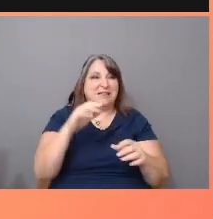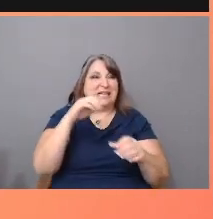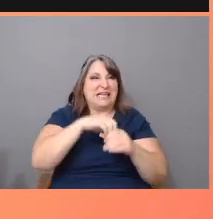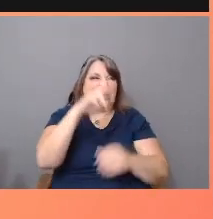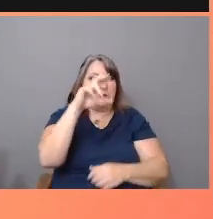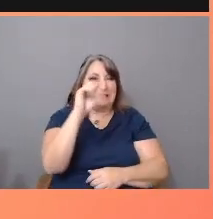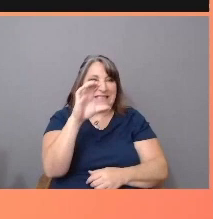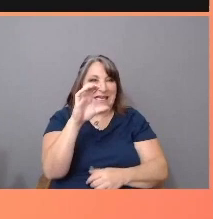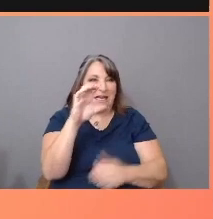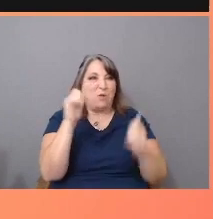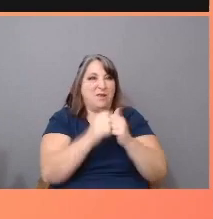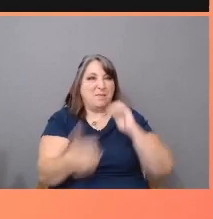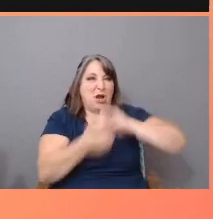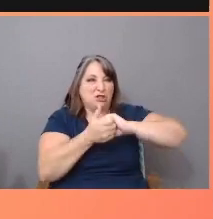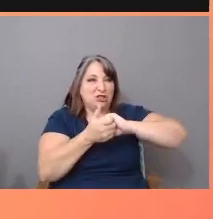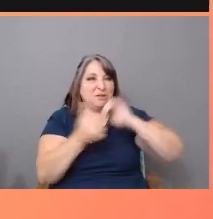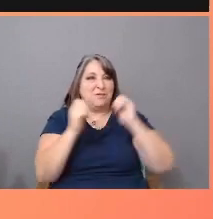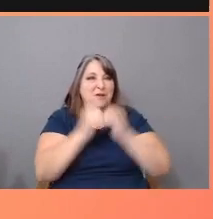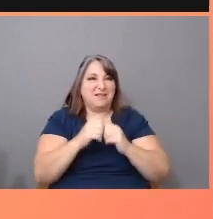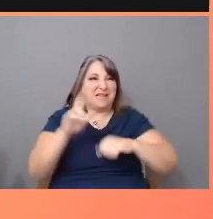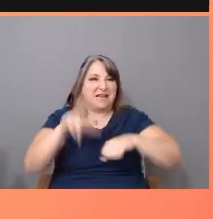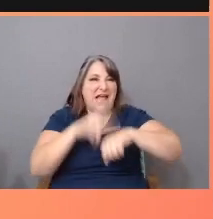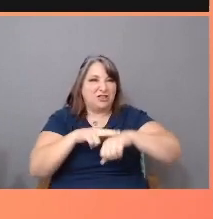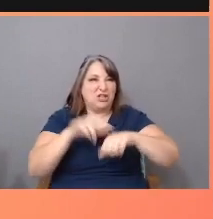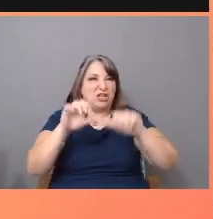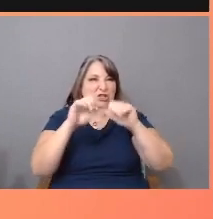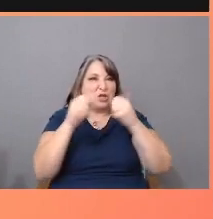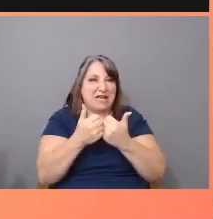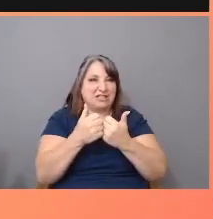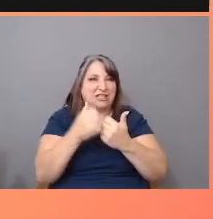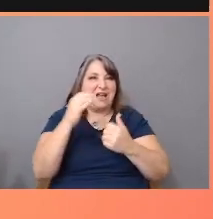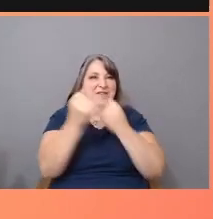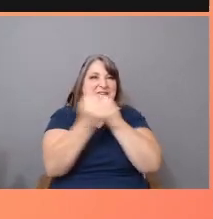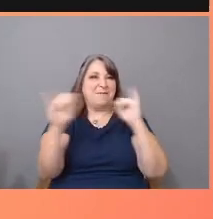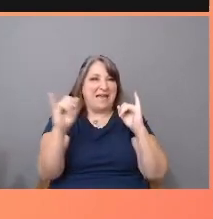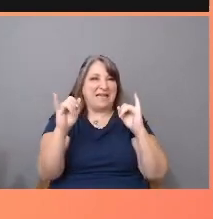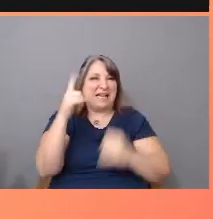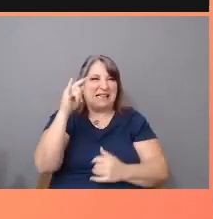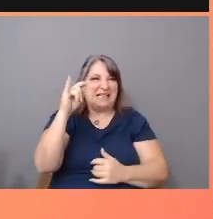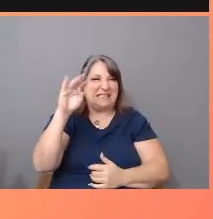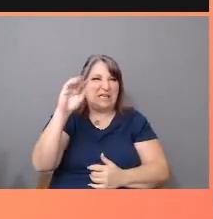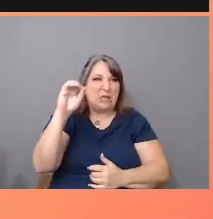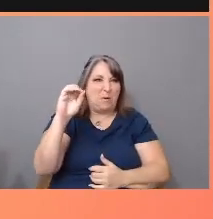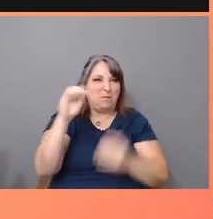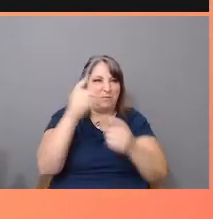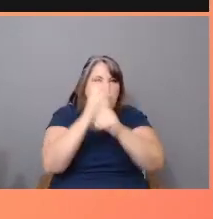the National Association of Latino Independent Producers, found that of the over 1,200 top grossing